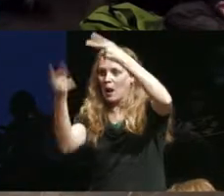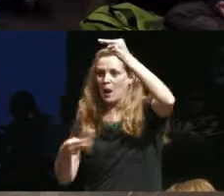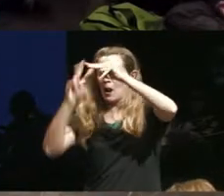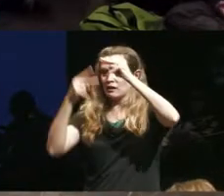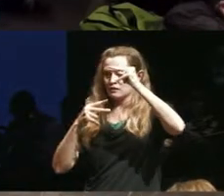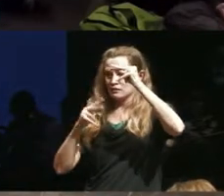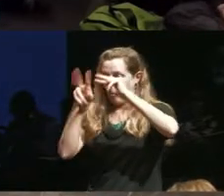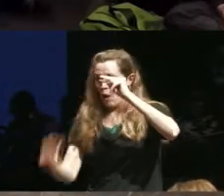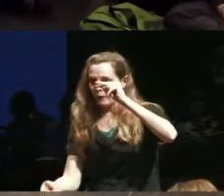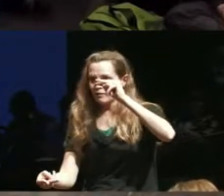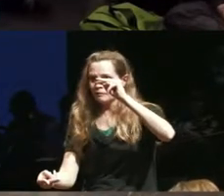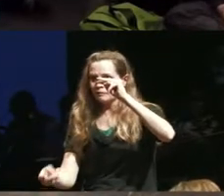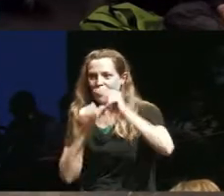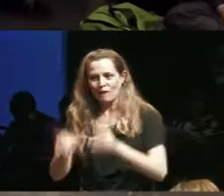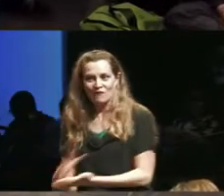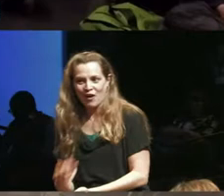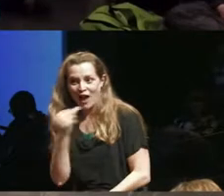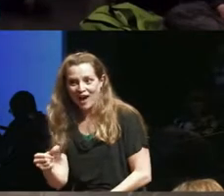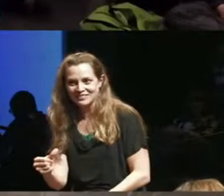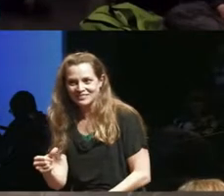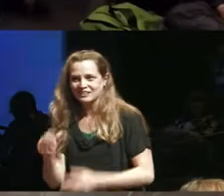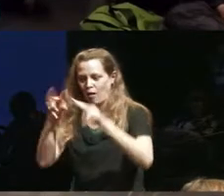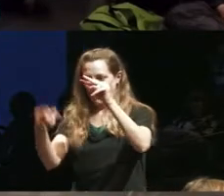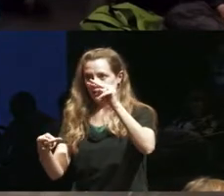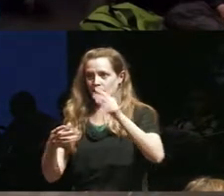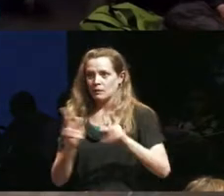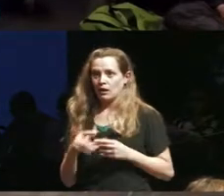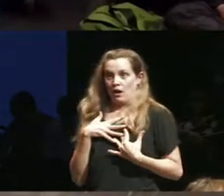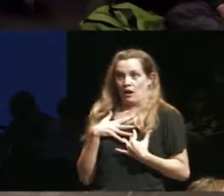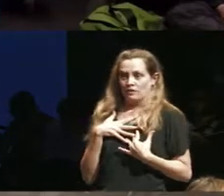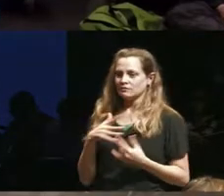it just gives it's such a gift as a performer to bring that kind of presence